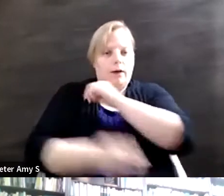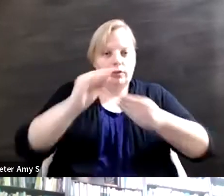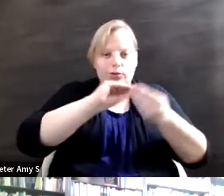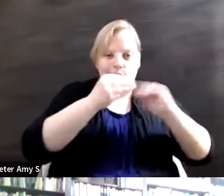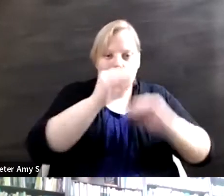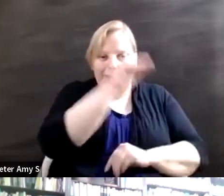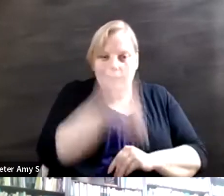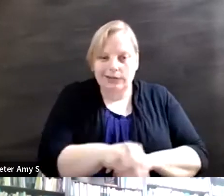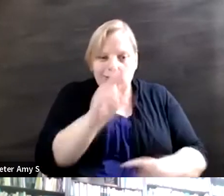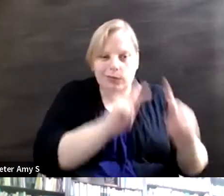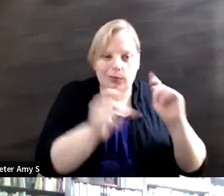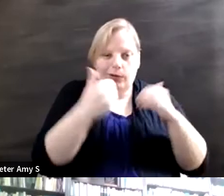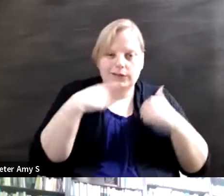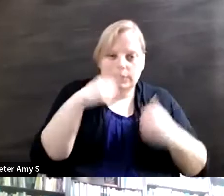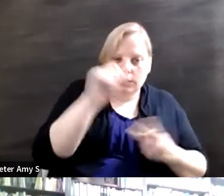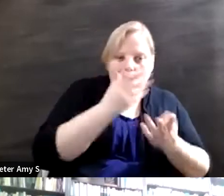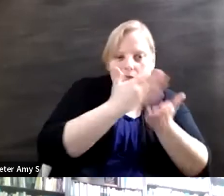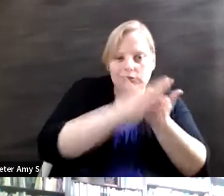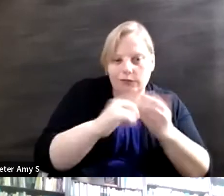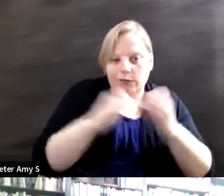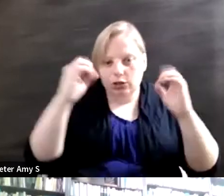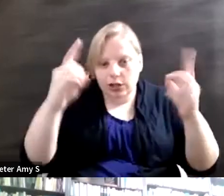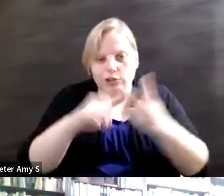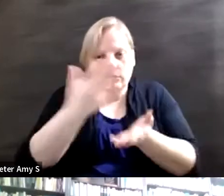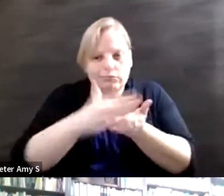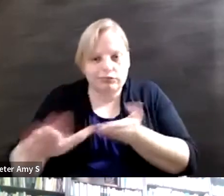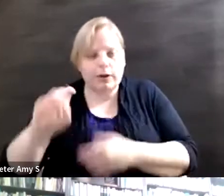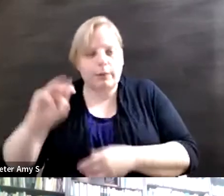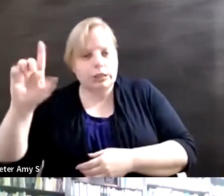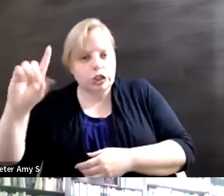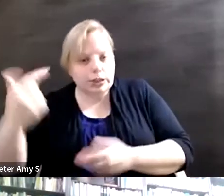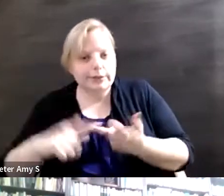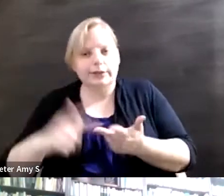the exclusion from education, the exclusion from the MDGs, the exclusion from the entire UN system